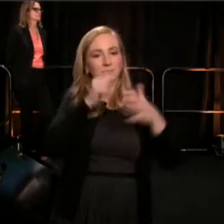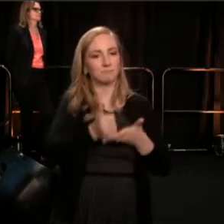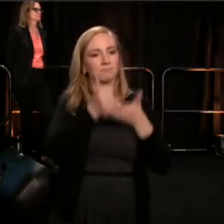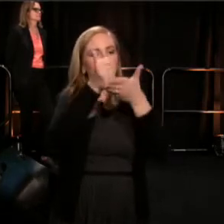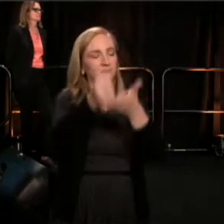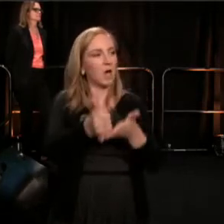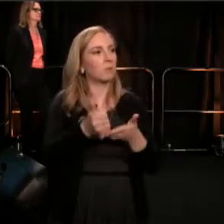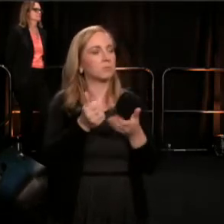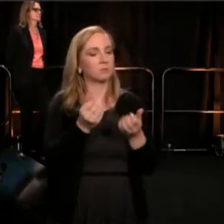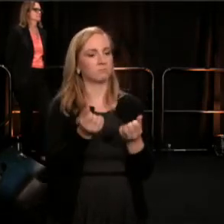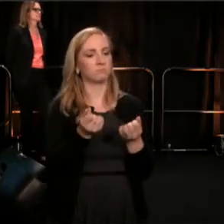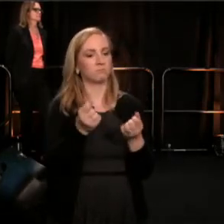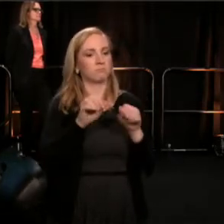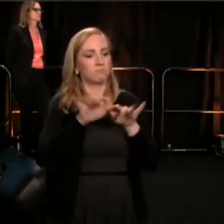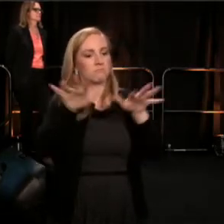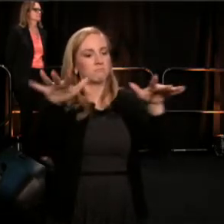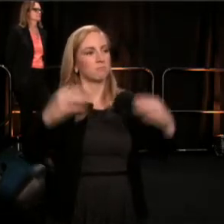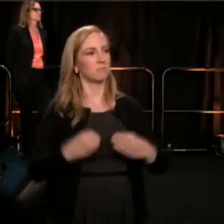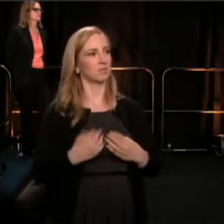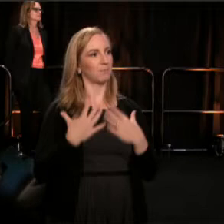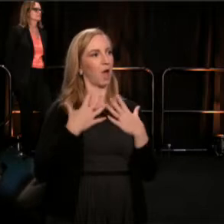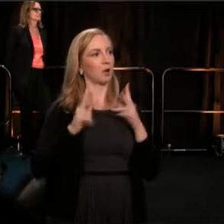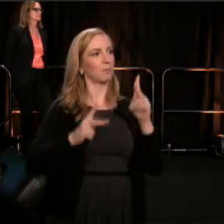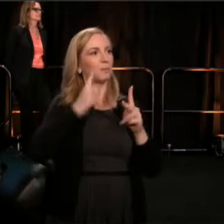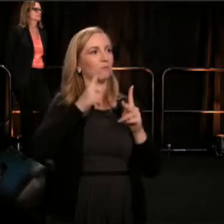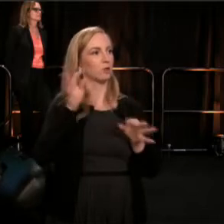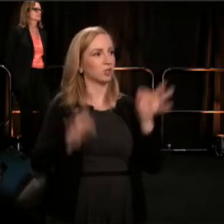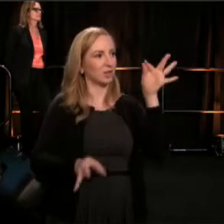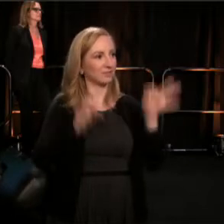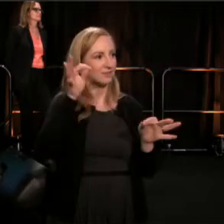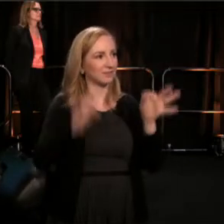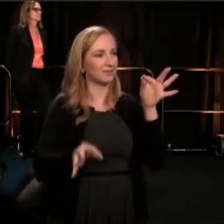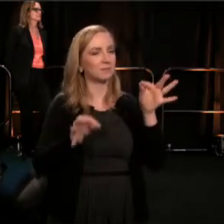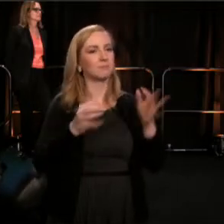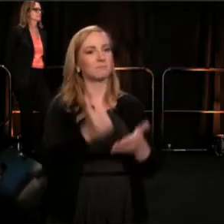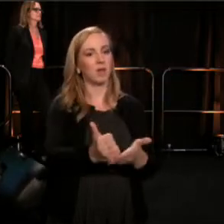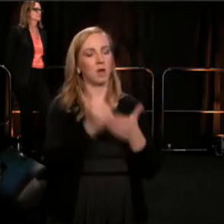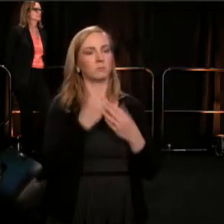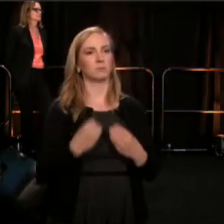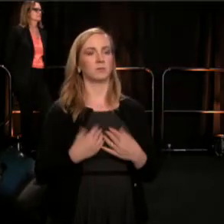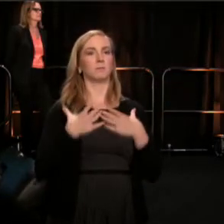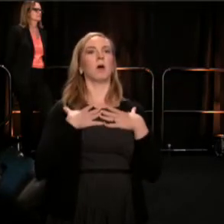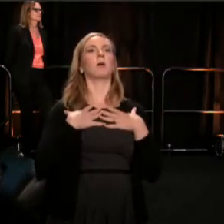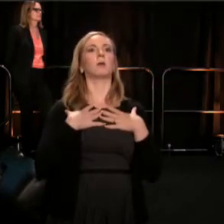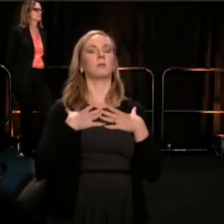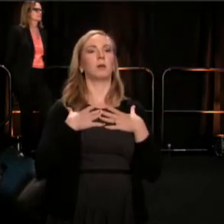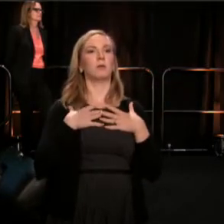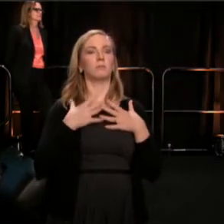The stories come from people and are given back to people in performance; a complete circle.